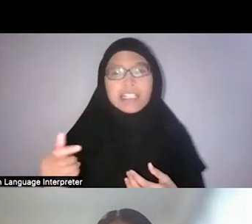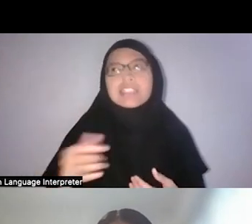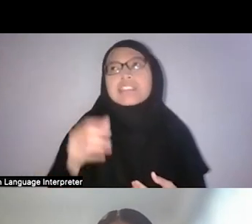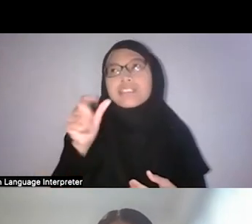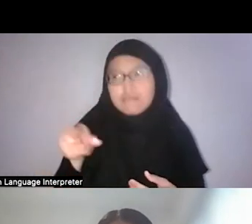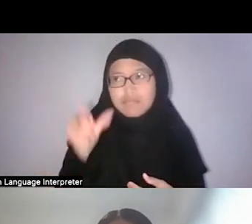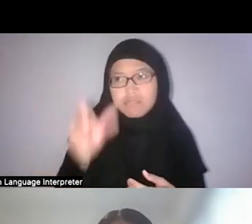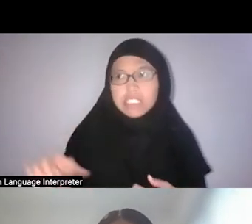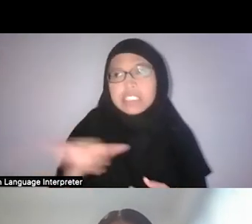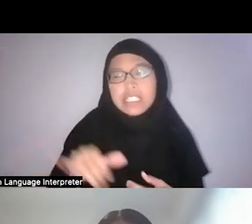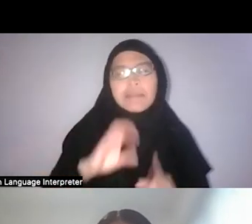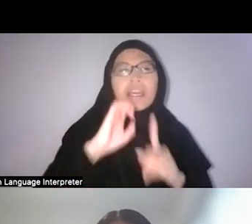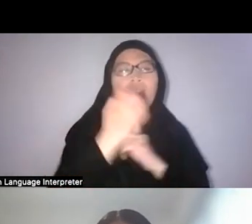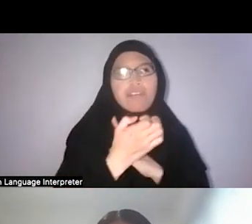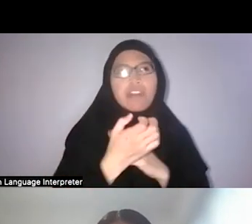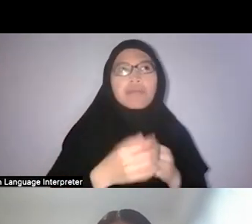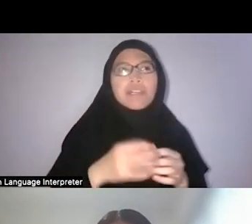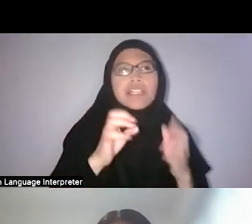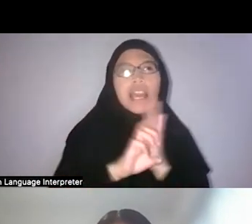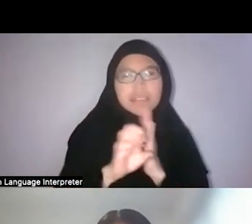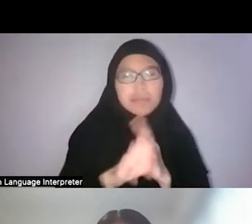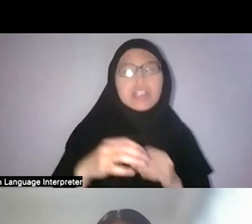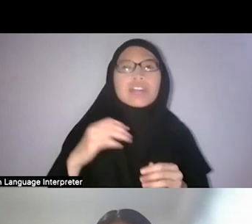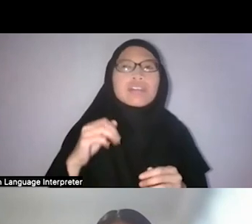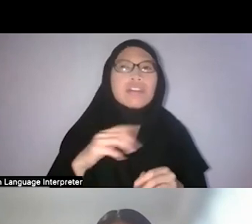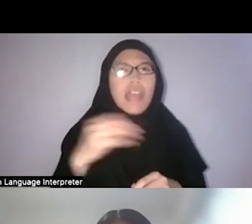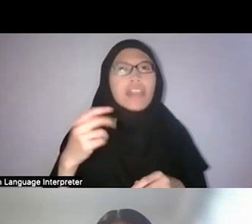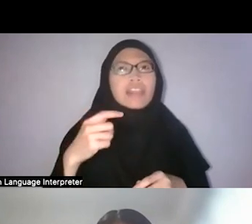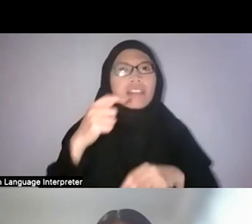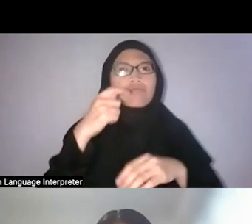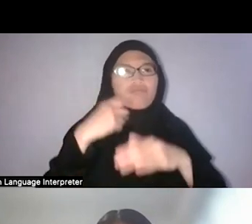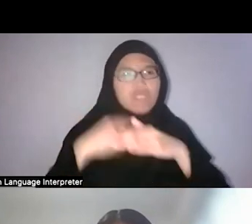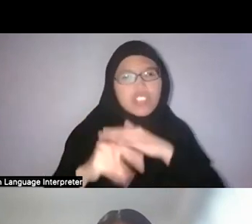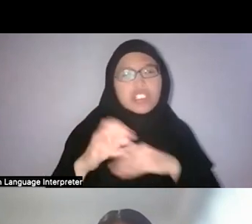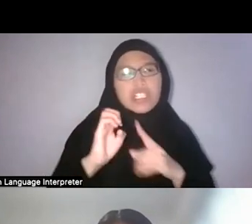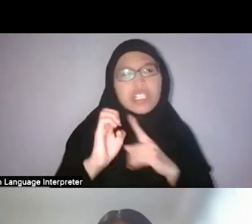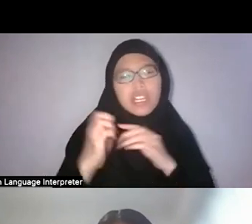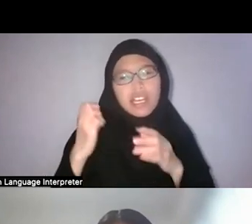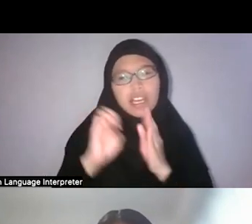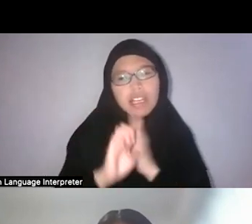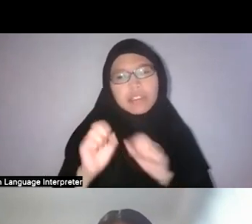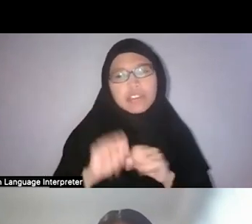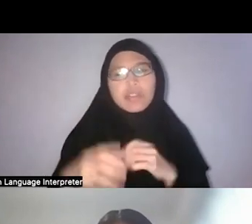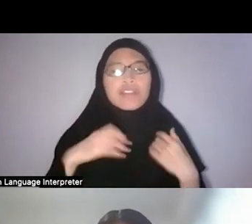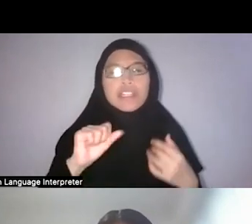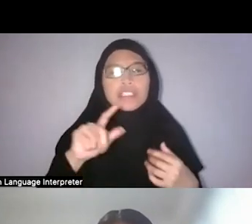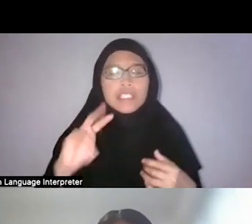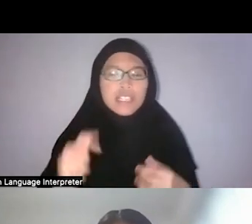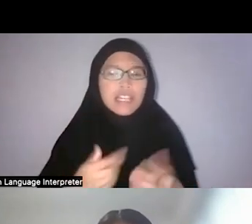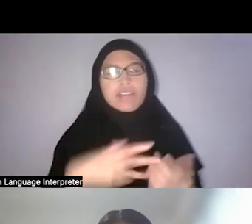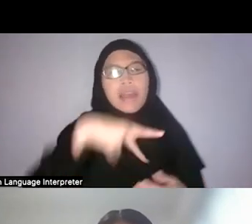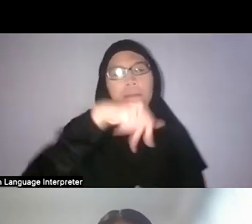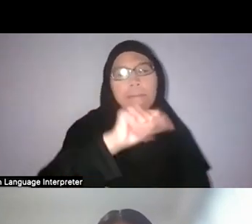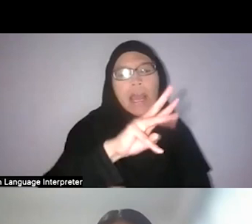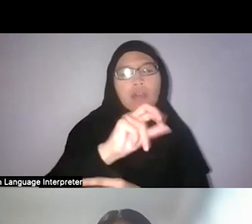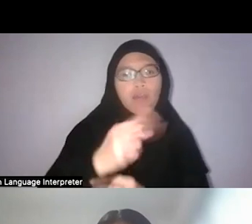so you had silat practitioners, of course, but also people like pawang laut, pawang hutan et cetera who not only